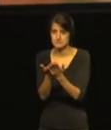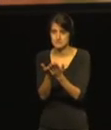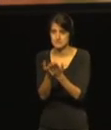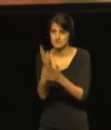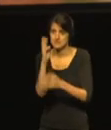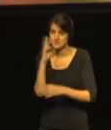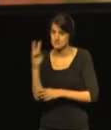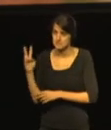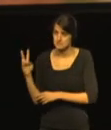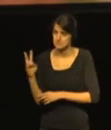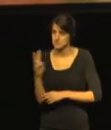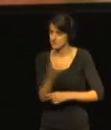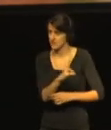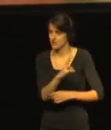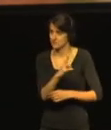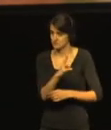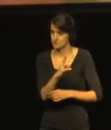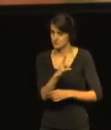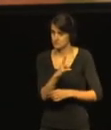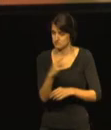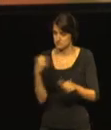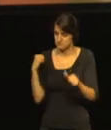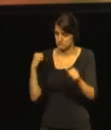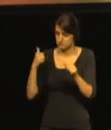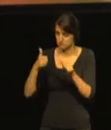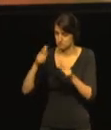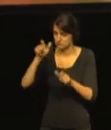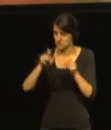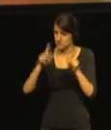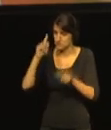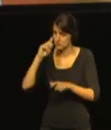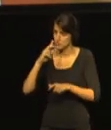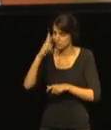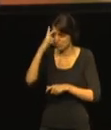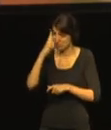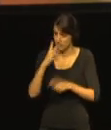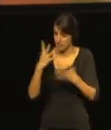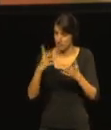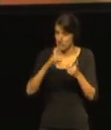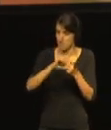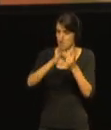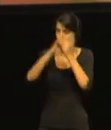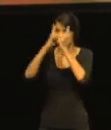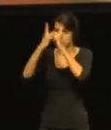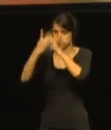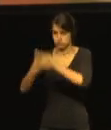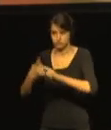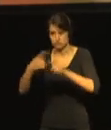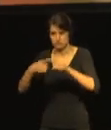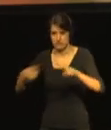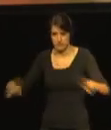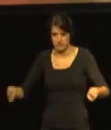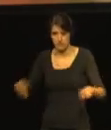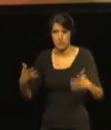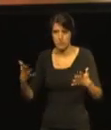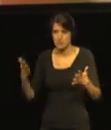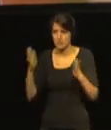We would like to ask you to make a noise. That is all. Thank you for your attention.